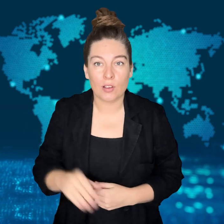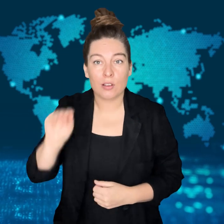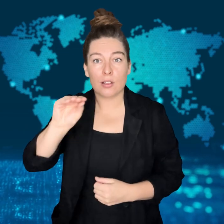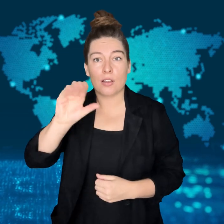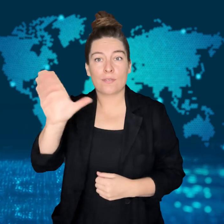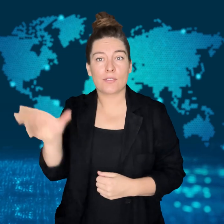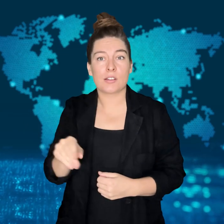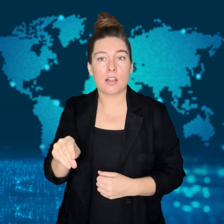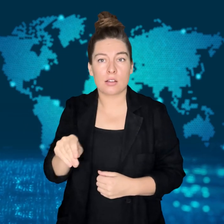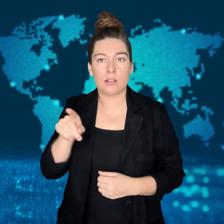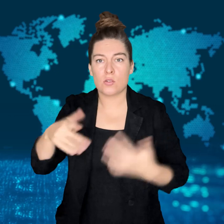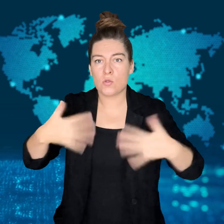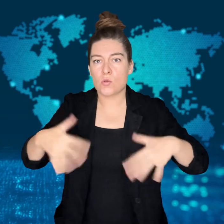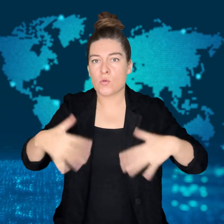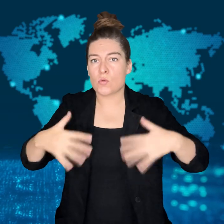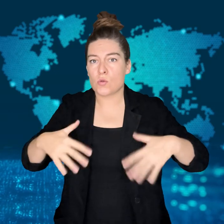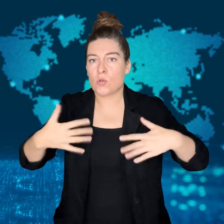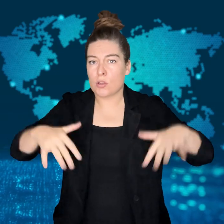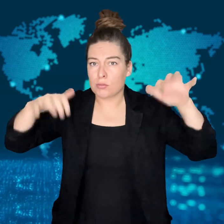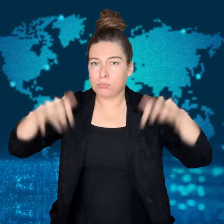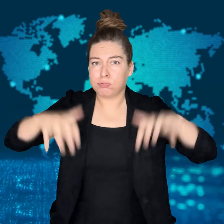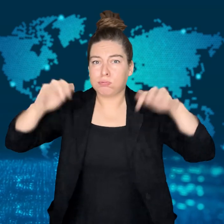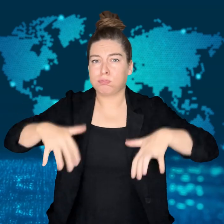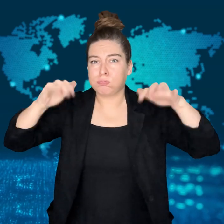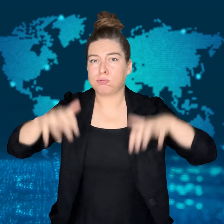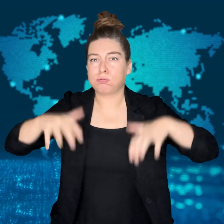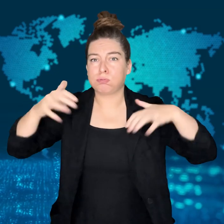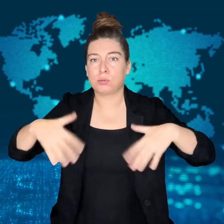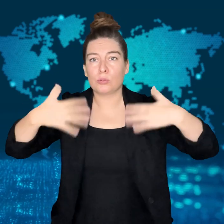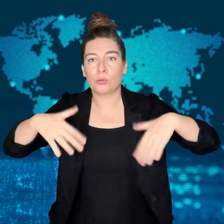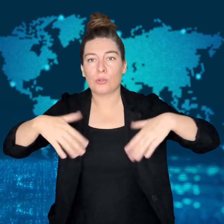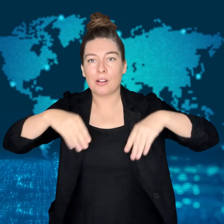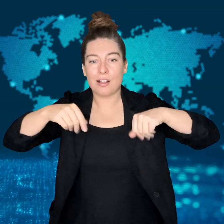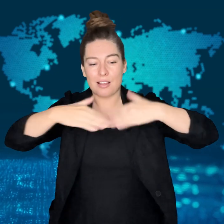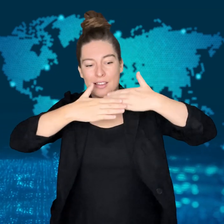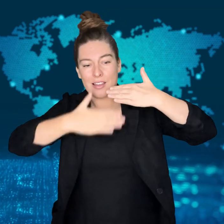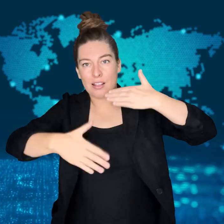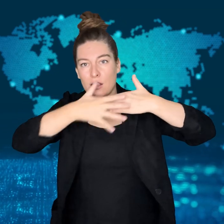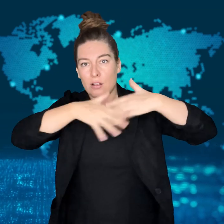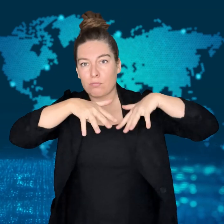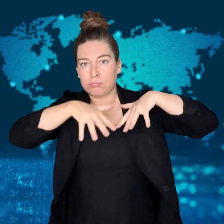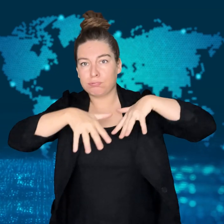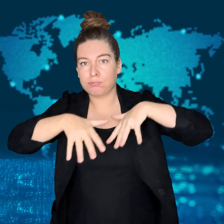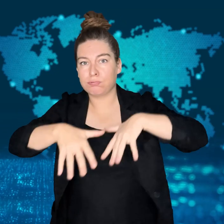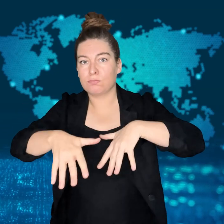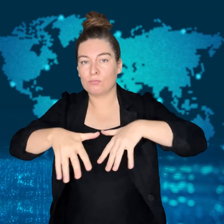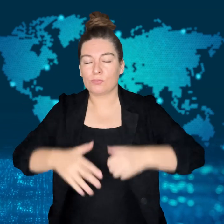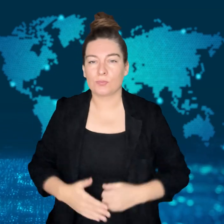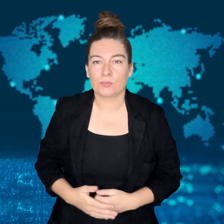Heavy rains and landslides